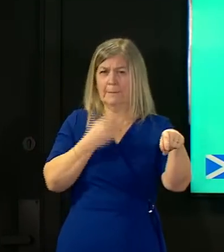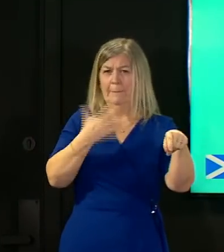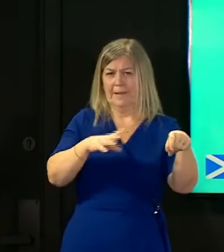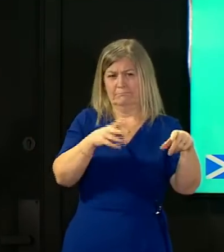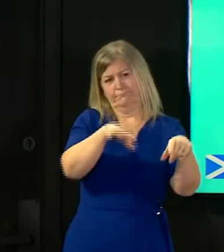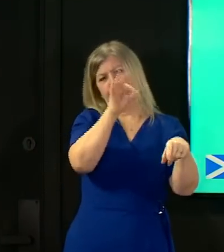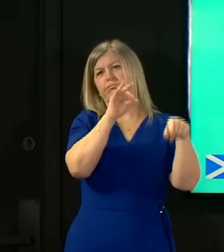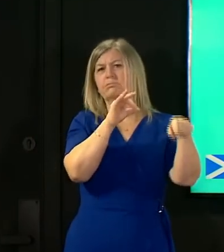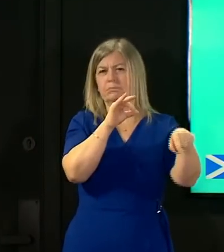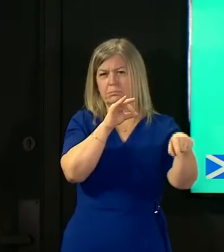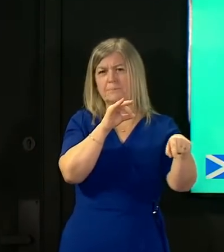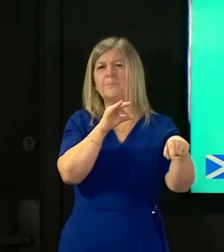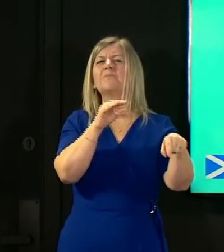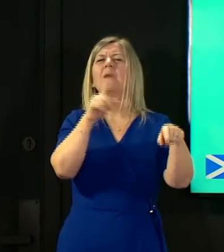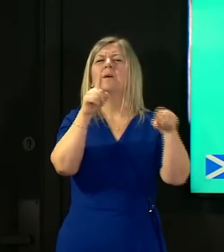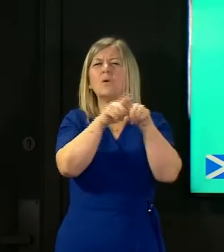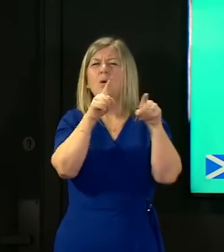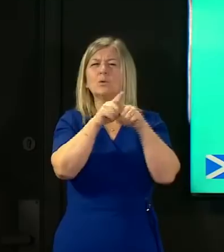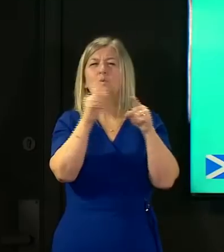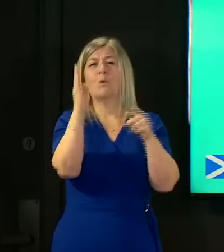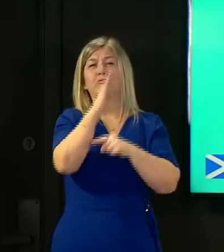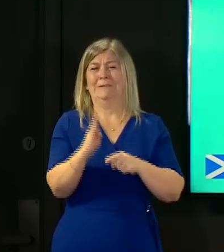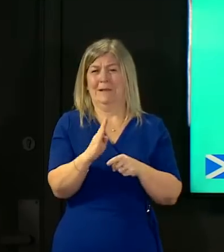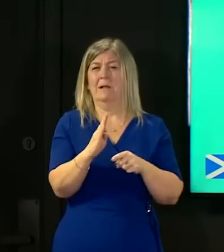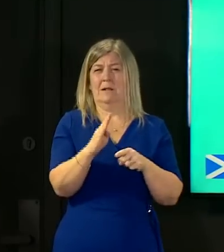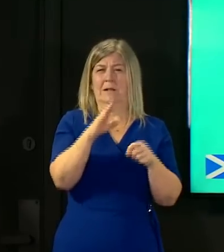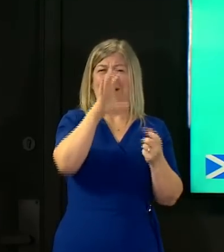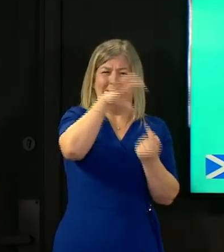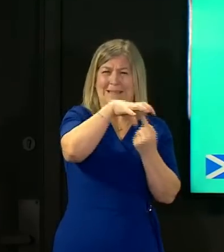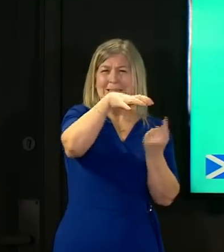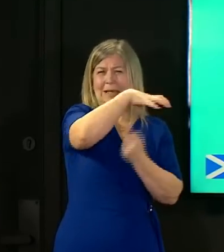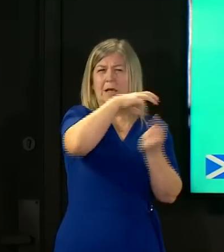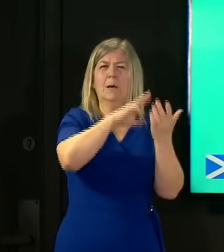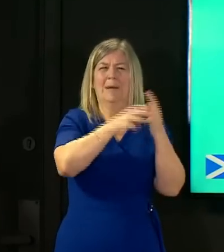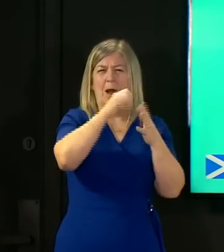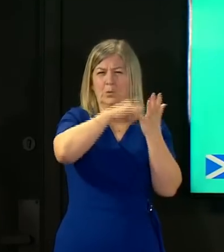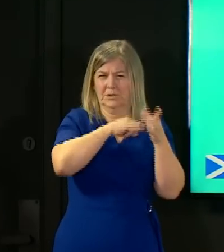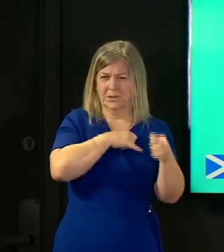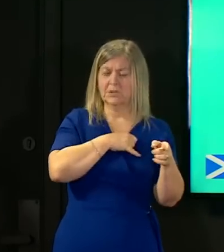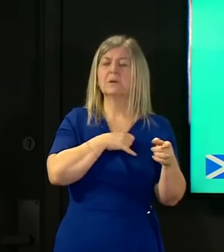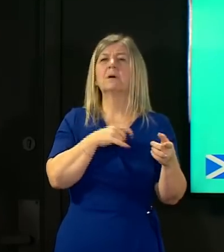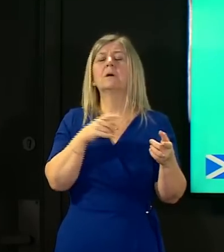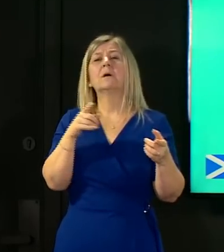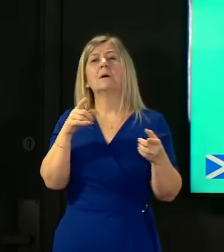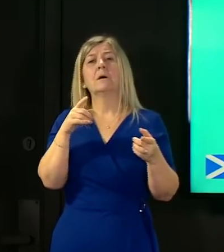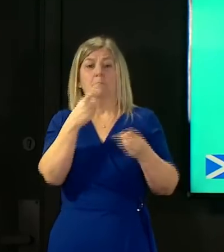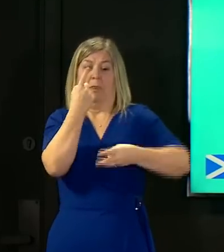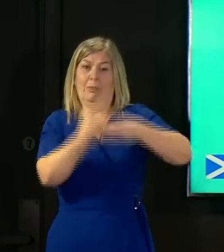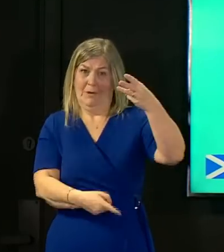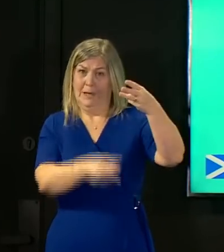around the city of manaus in brazil these three cases relate to individuals resident in the nhs